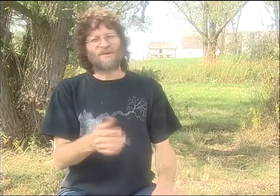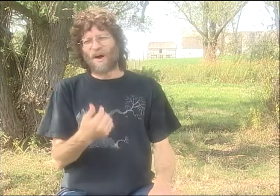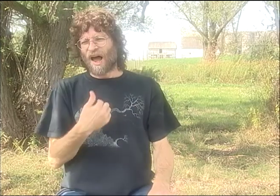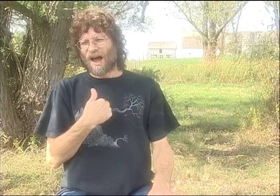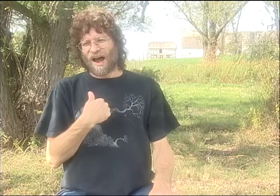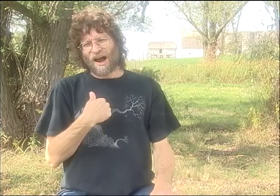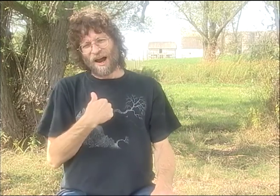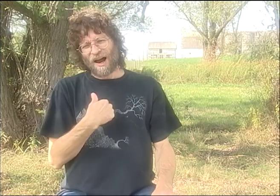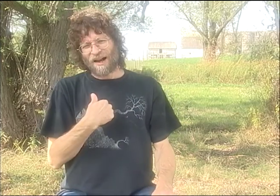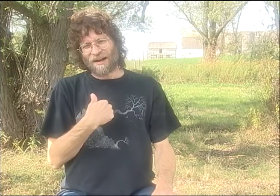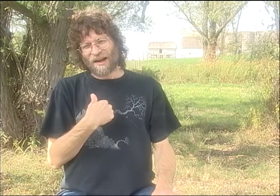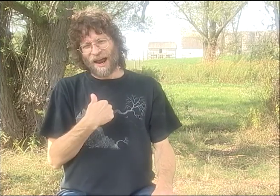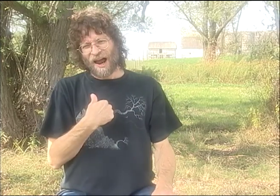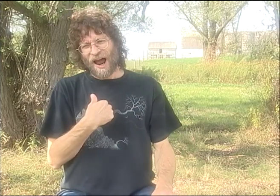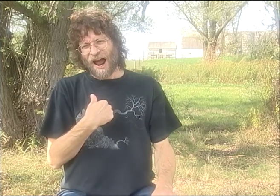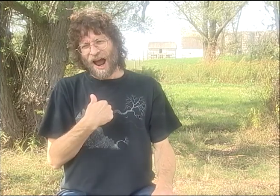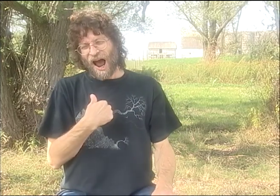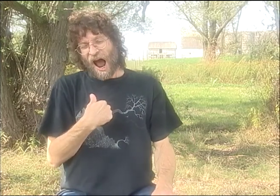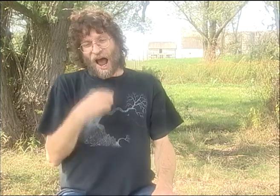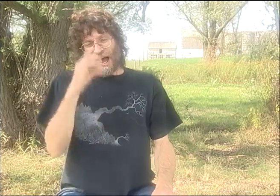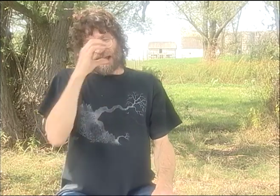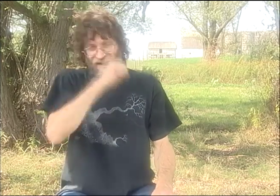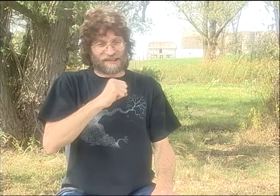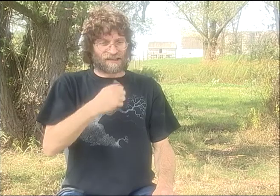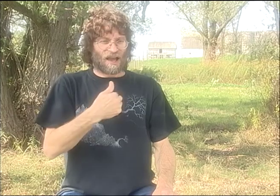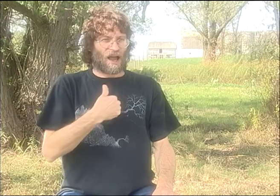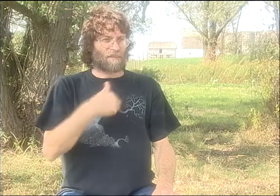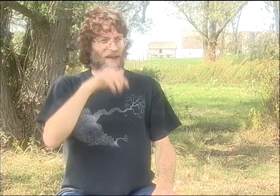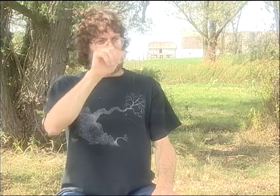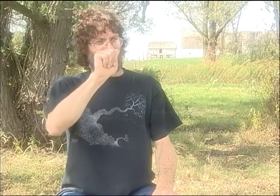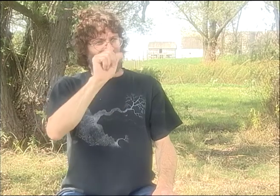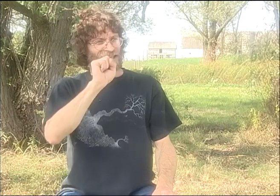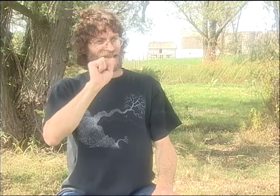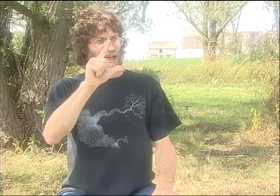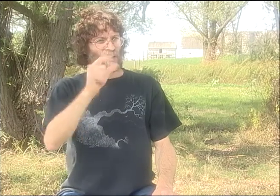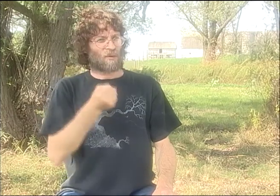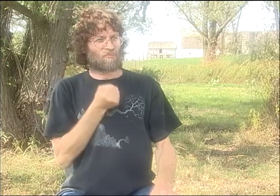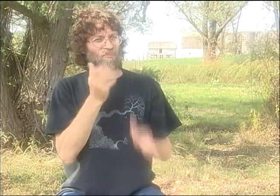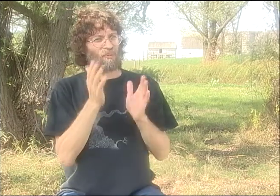I CAN SEE THAT SOMETHING ISN'T CLEAR ENOUGH THAT THEY'RE PUTTING OUT OR--